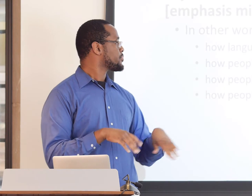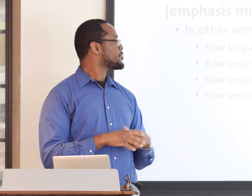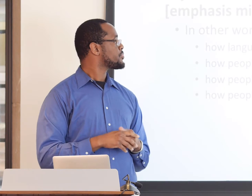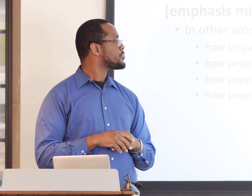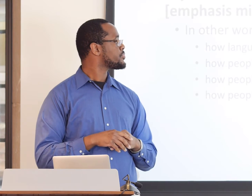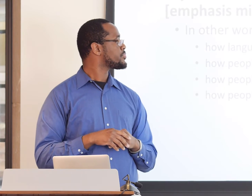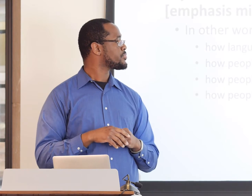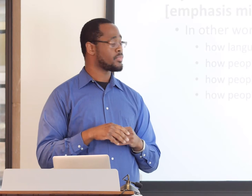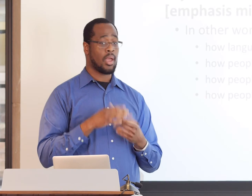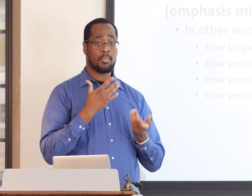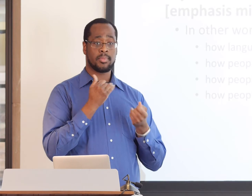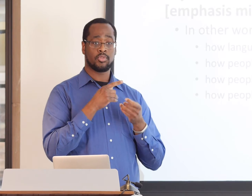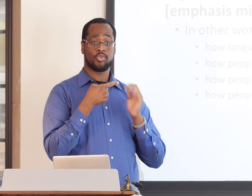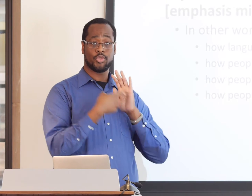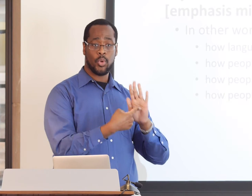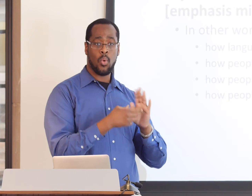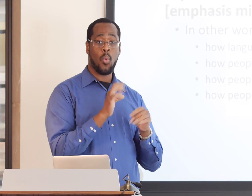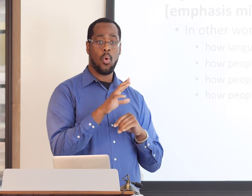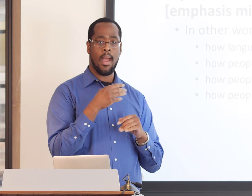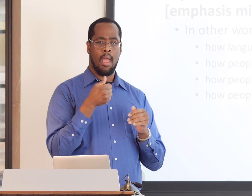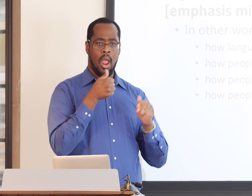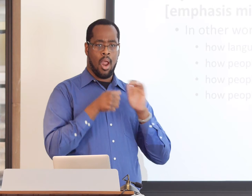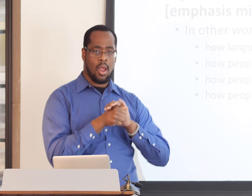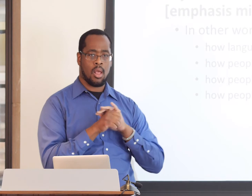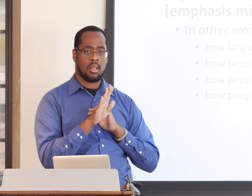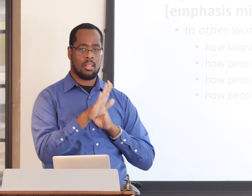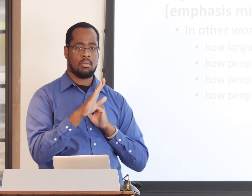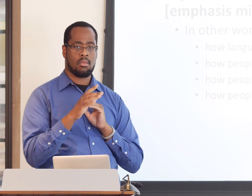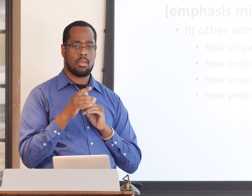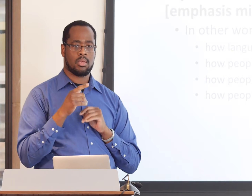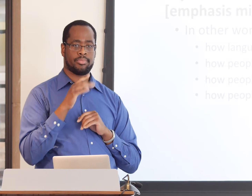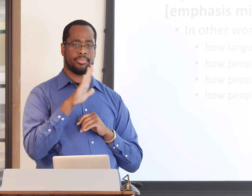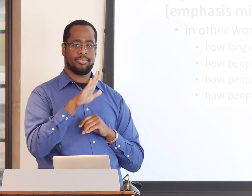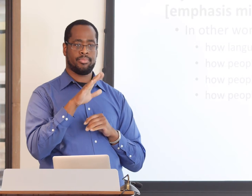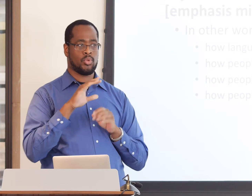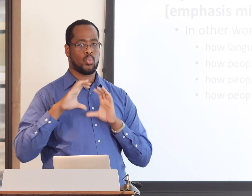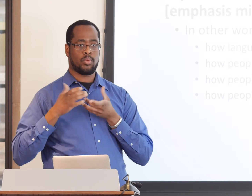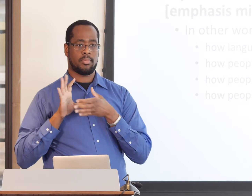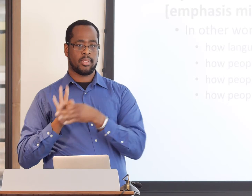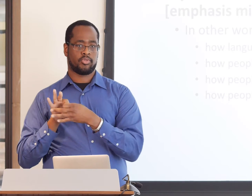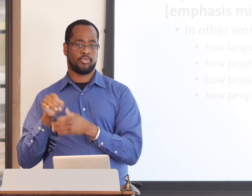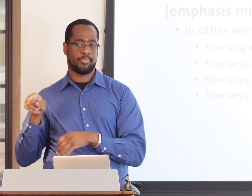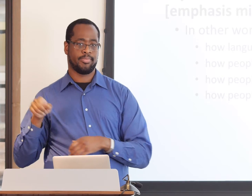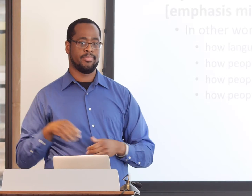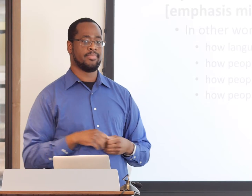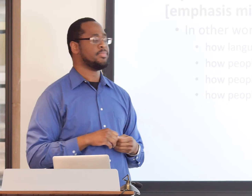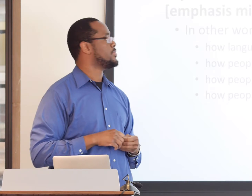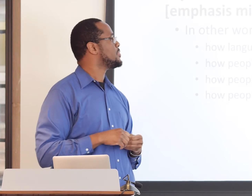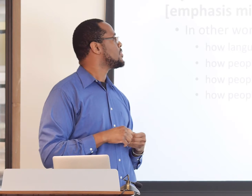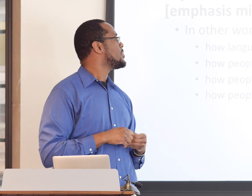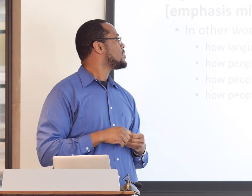So we're going to look at cultural and social customs, how people show or hide their memberships